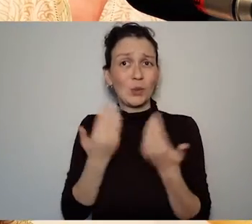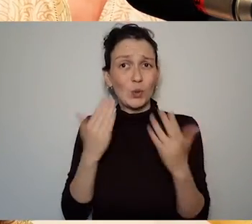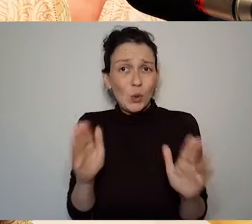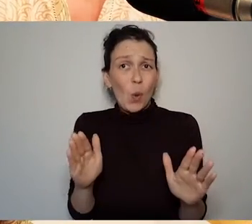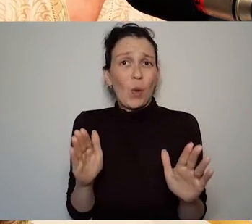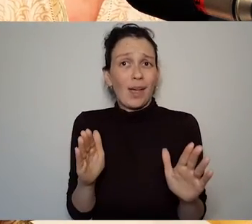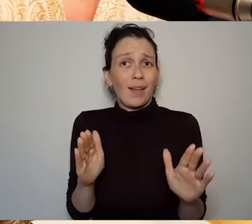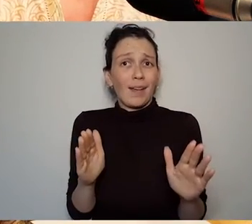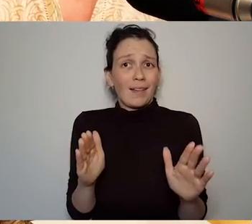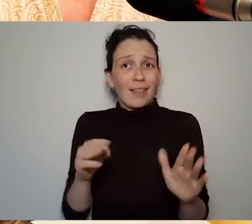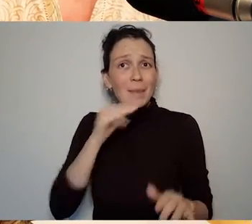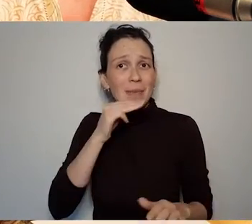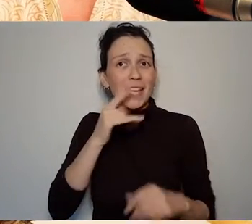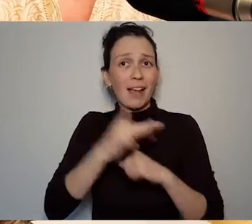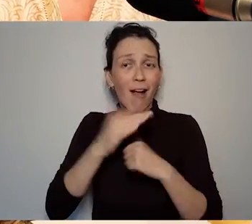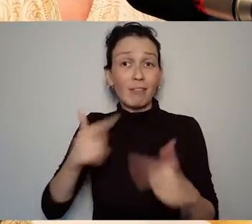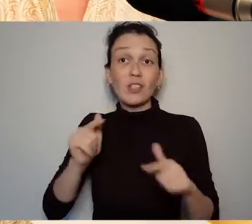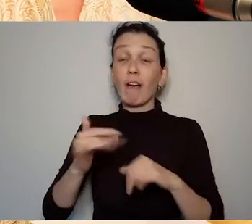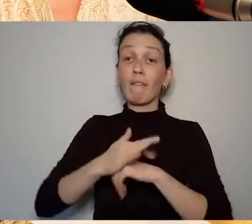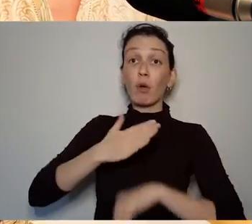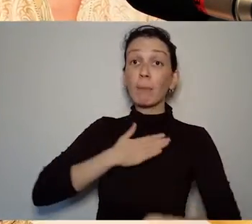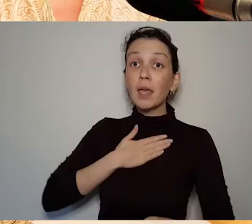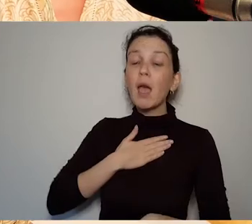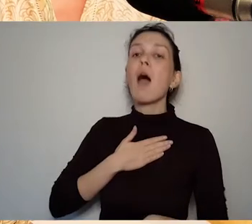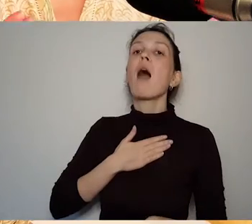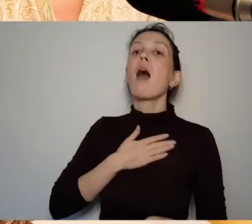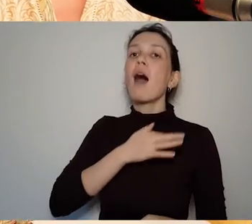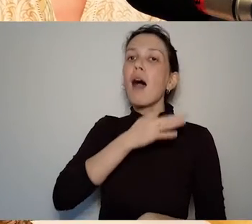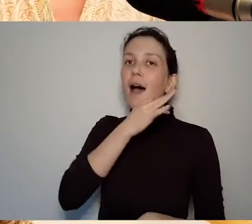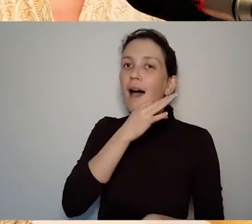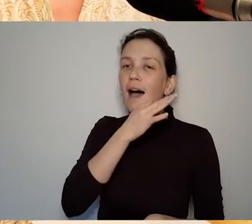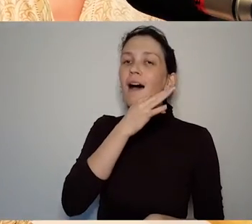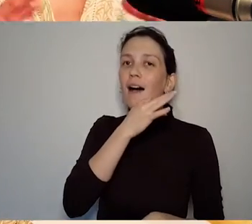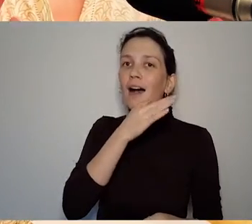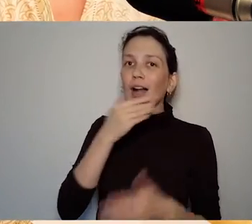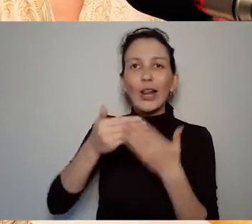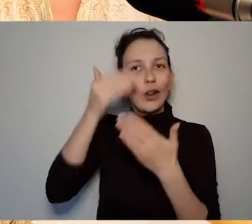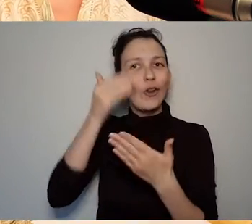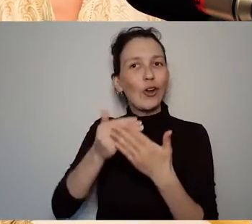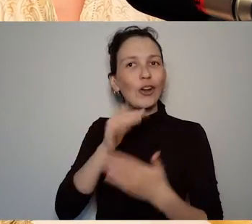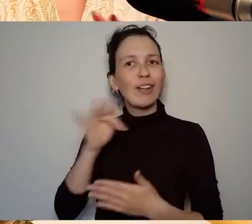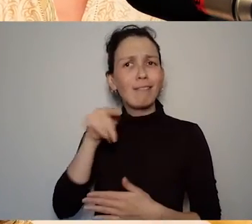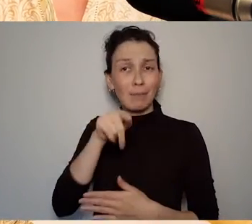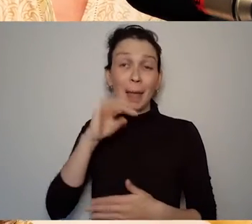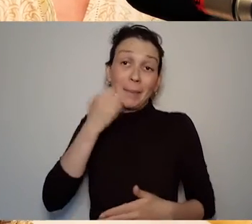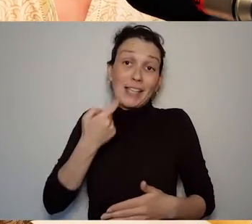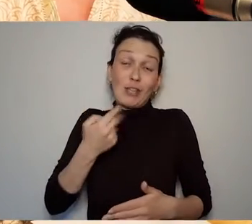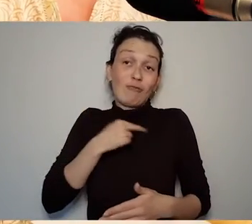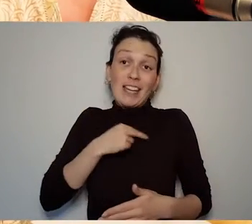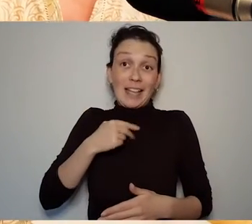massive learning experience I am there to kind of observe and document that's my role, but